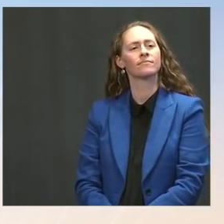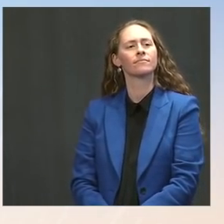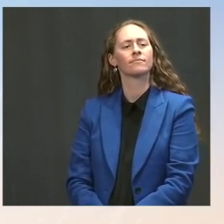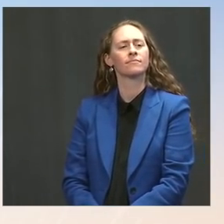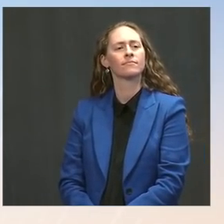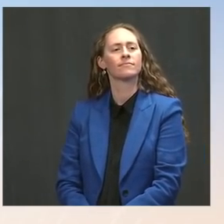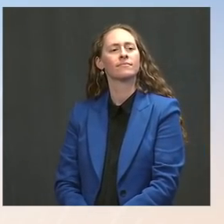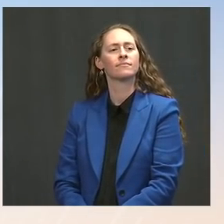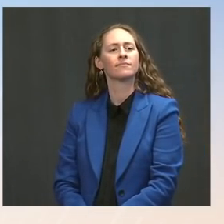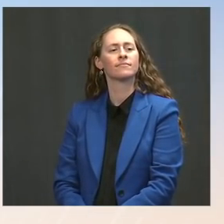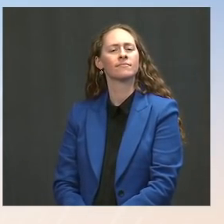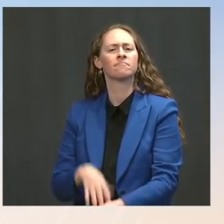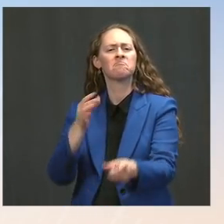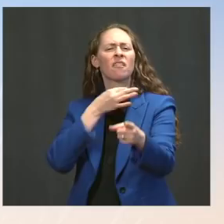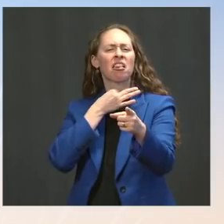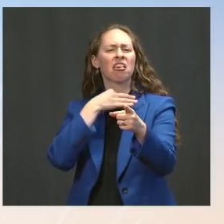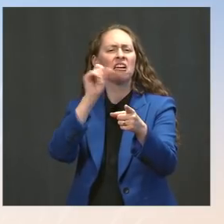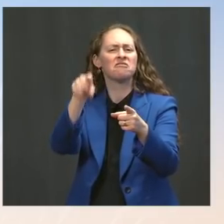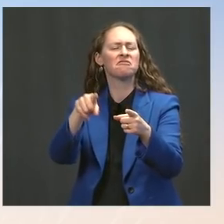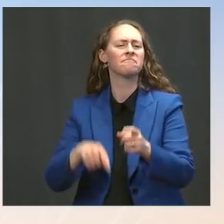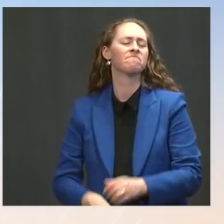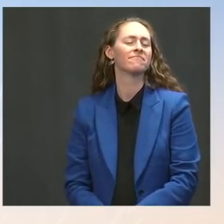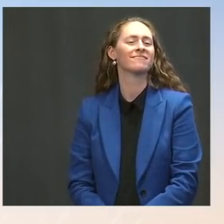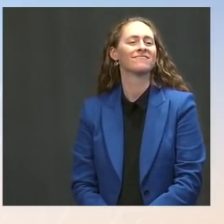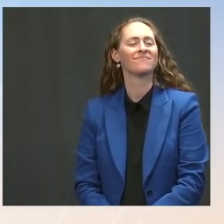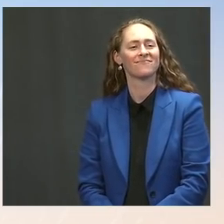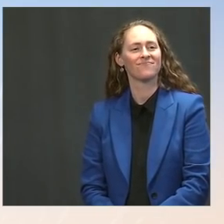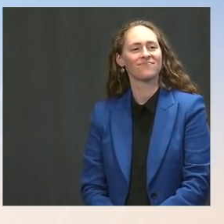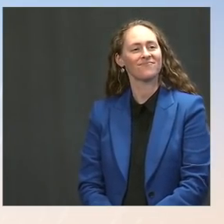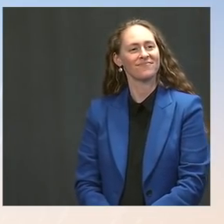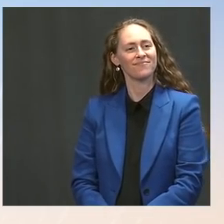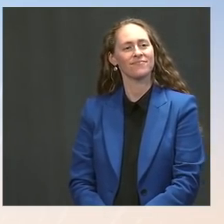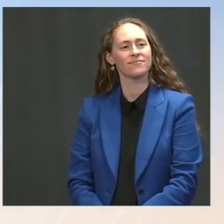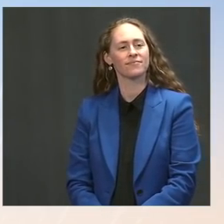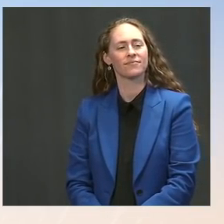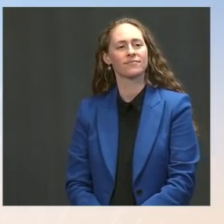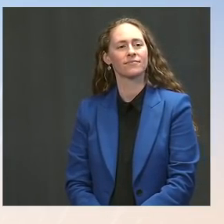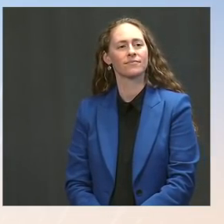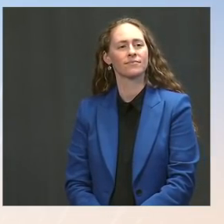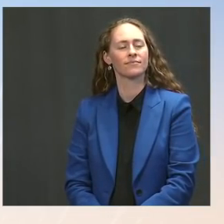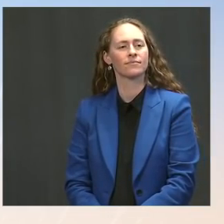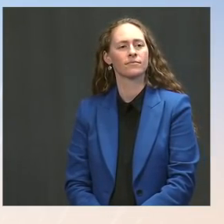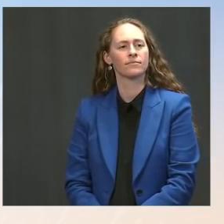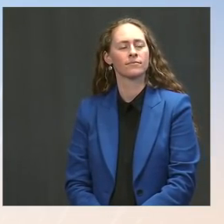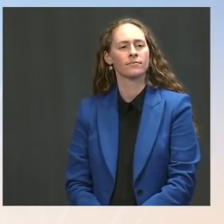The Press: Any -- what is the President going there to say, do? Is there any major announcements expected?